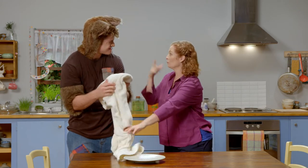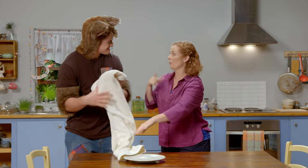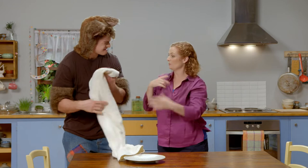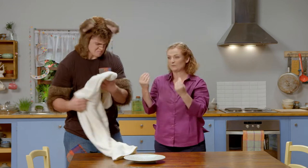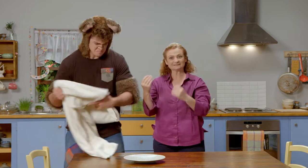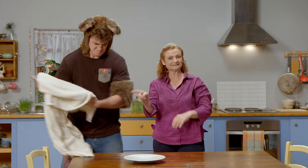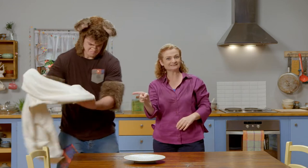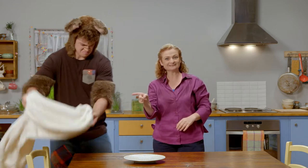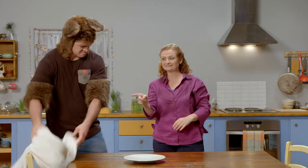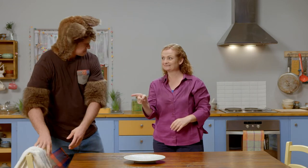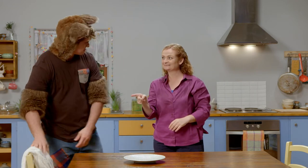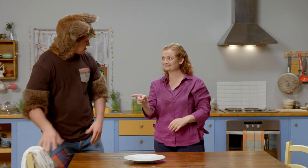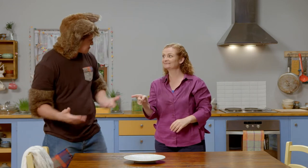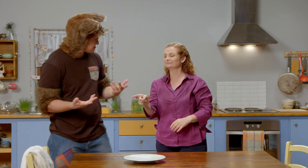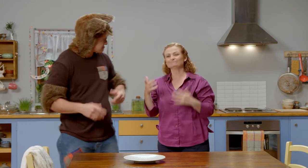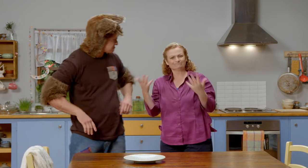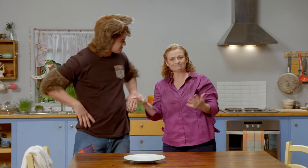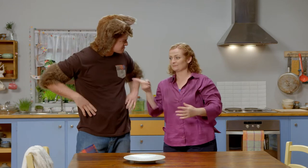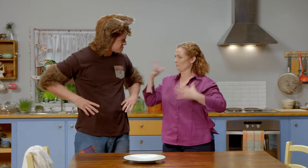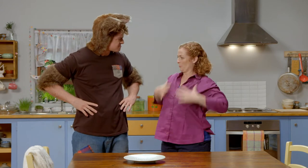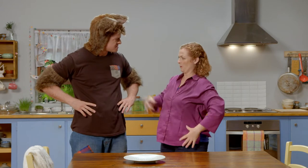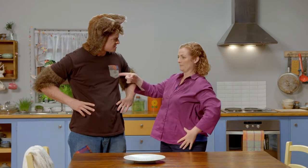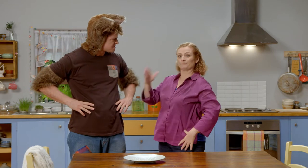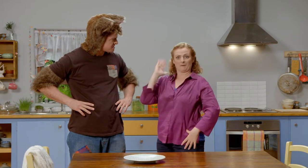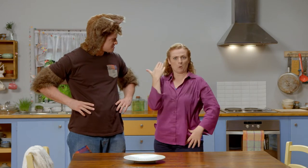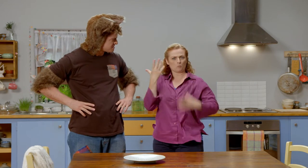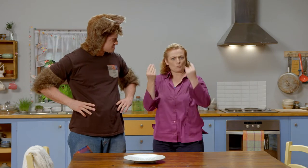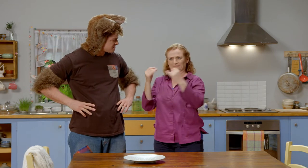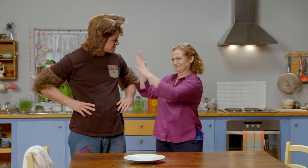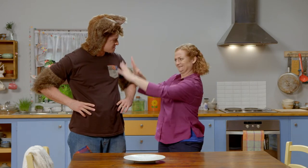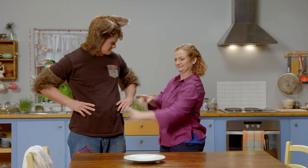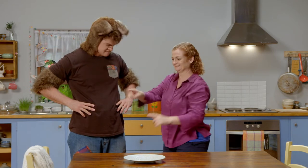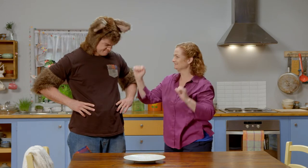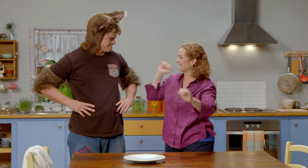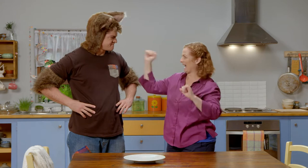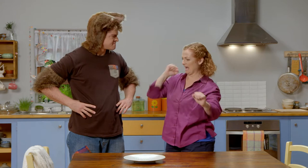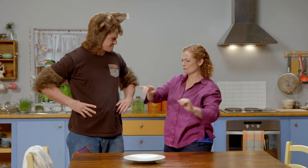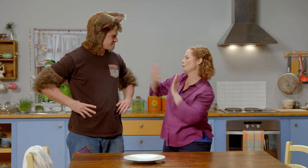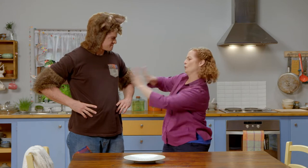Well, the towel is wet because before you were wet, Possum, and I used the towel to dry you